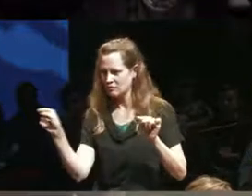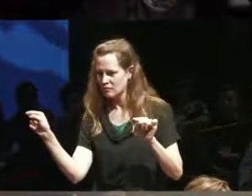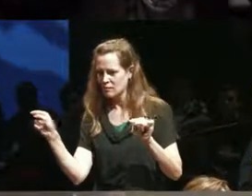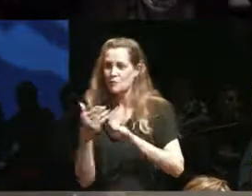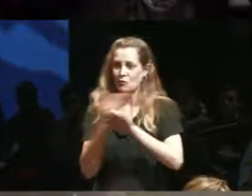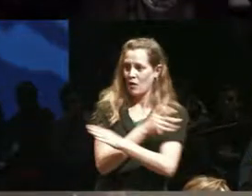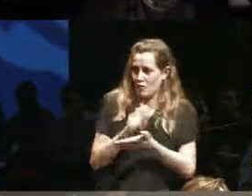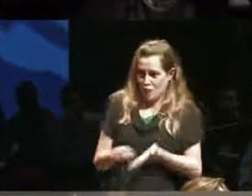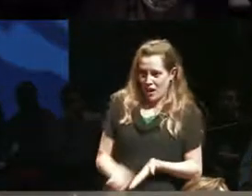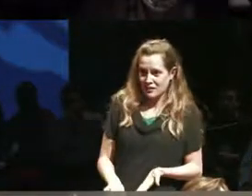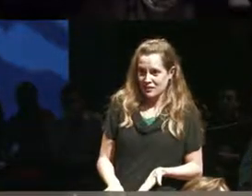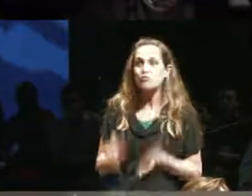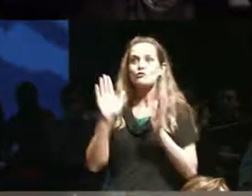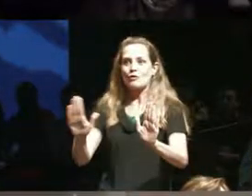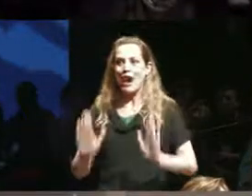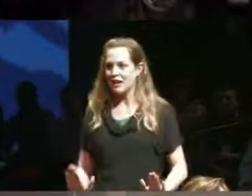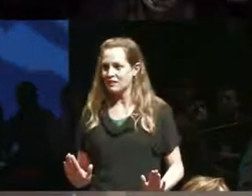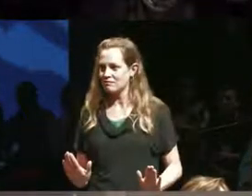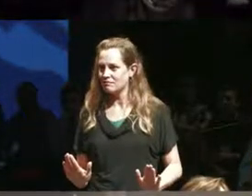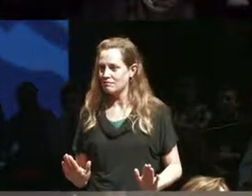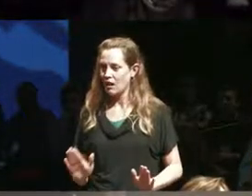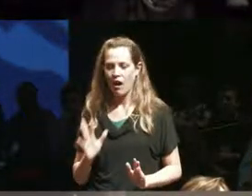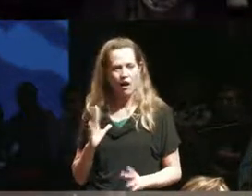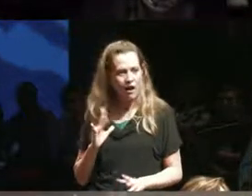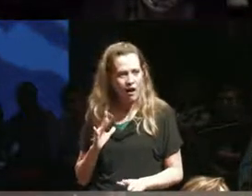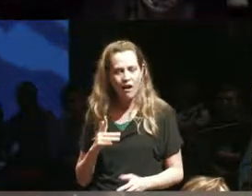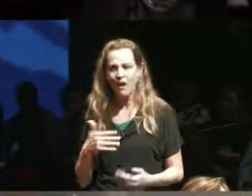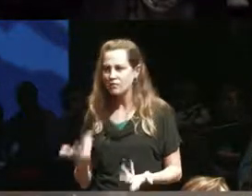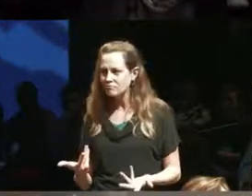which was great I thought it was a great technique because I knew I was writing a